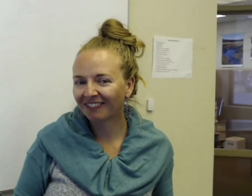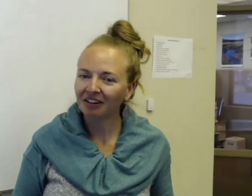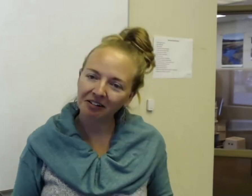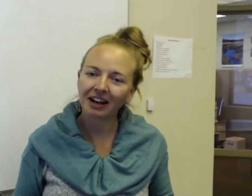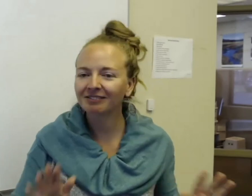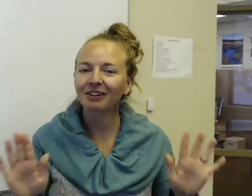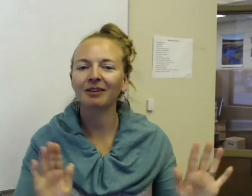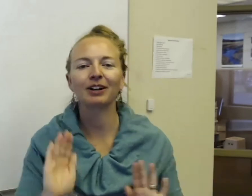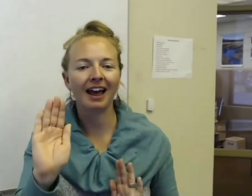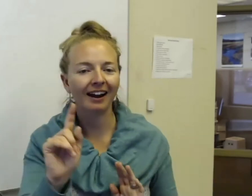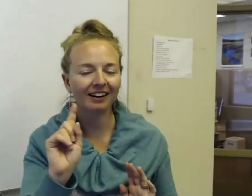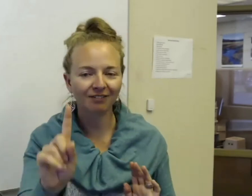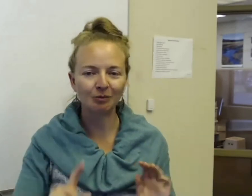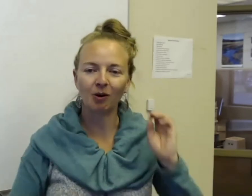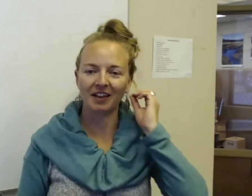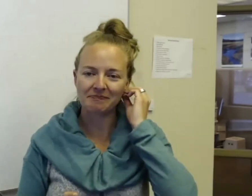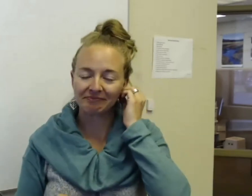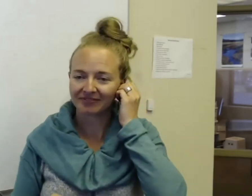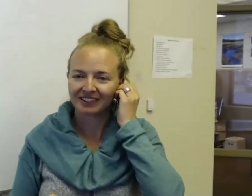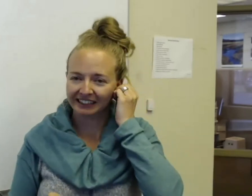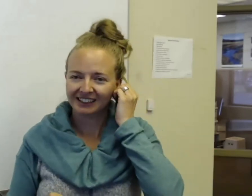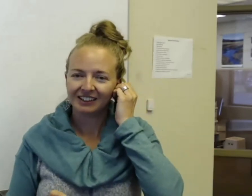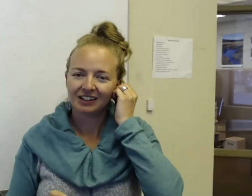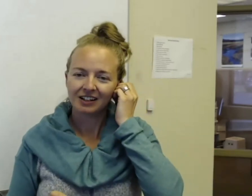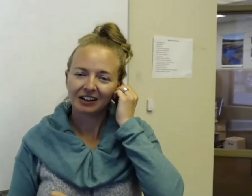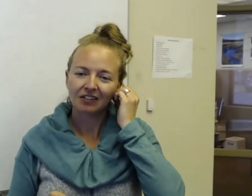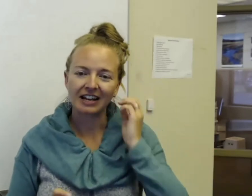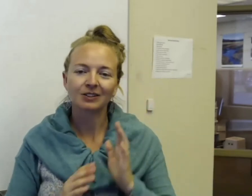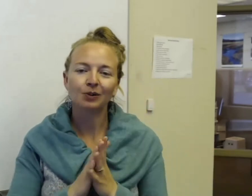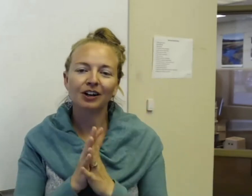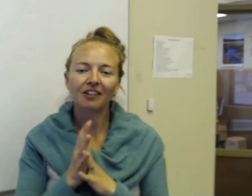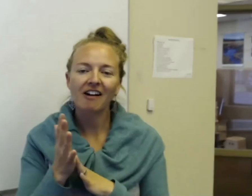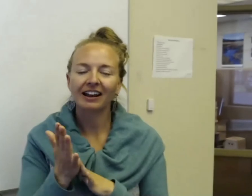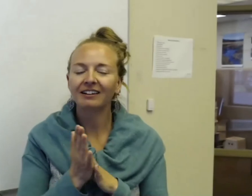Okay. All right. We're gonna add on a few more of them. Okay. So we're gonna go ahead